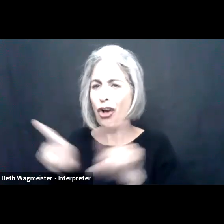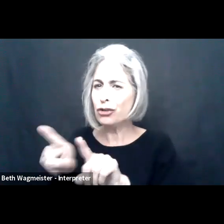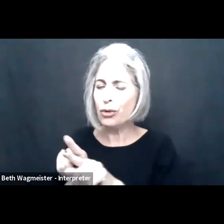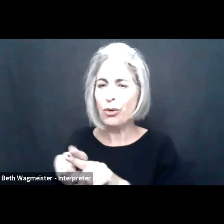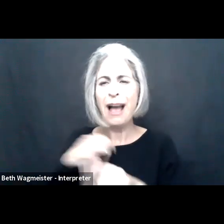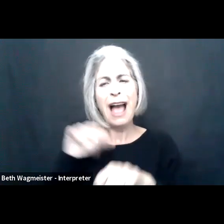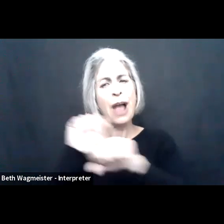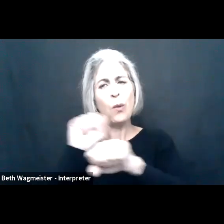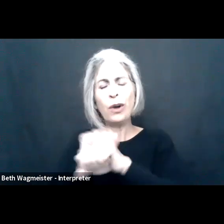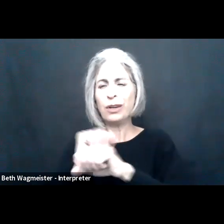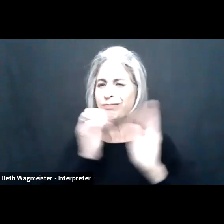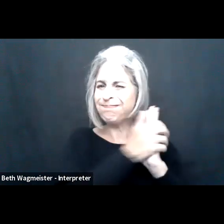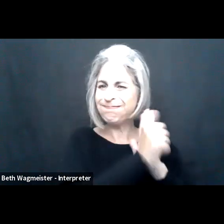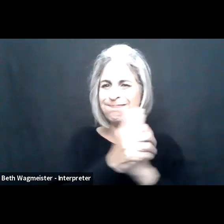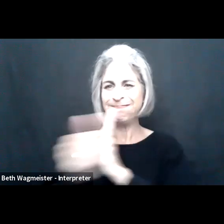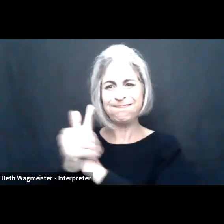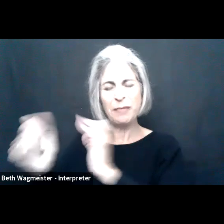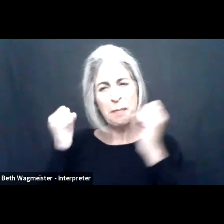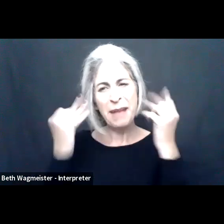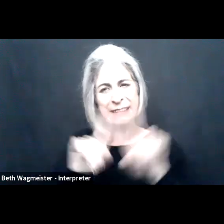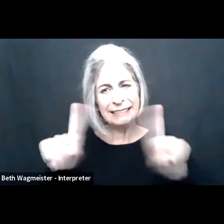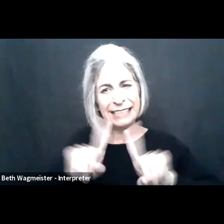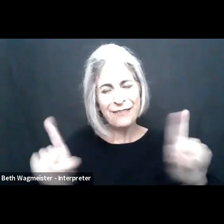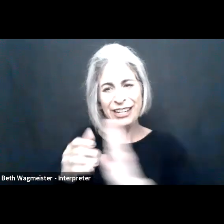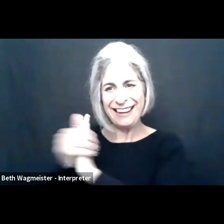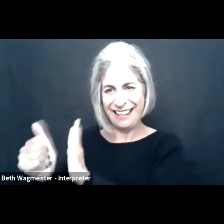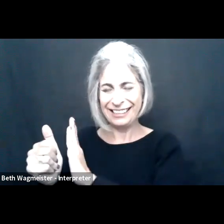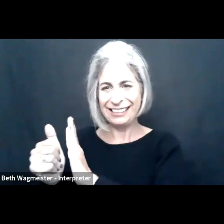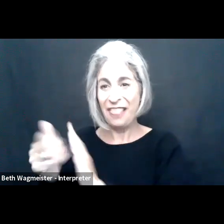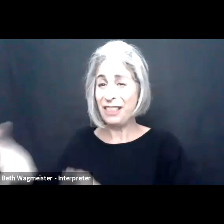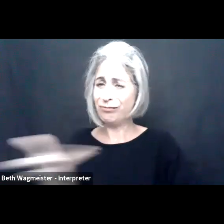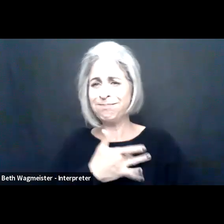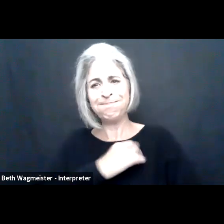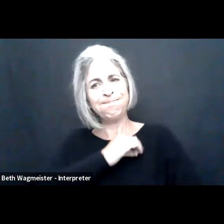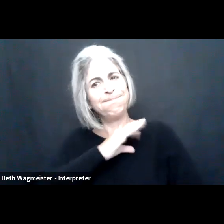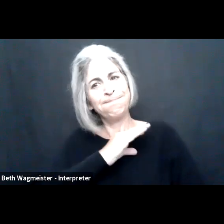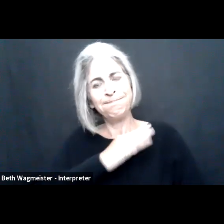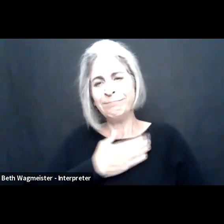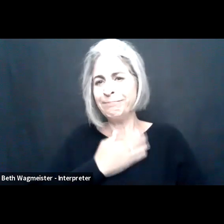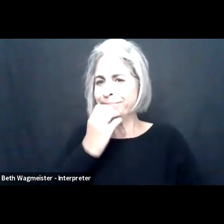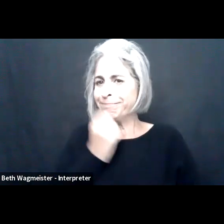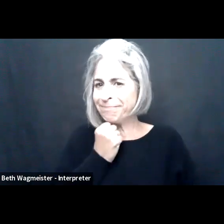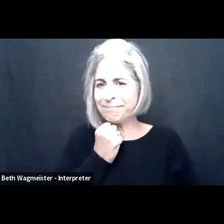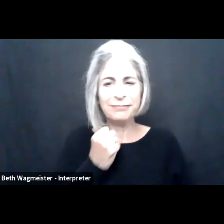passionate about including people with disabilities as well. I work across talent segments, but this